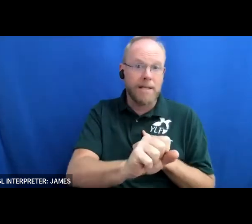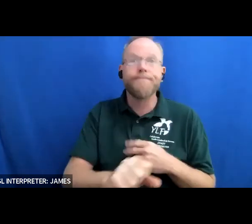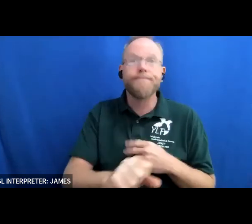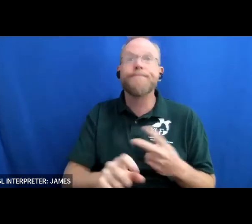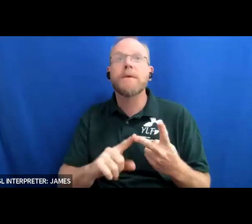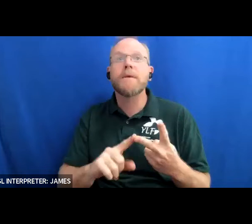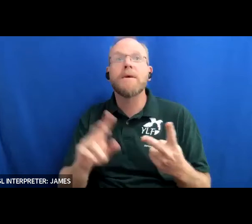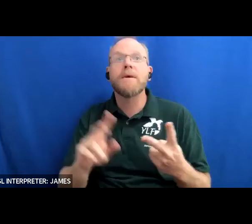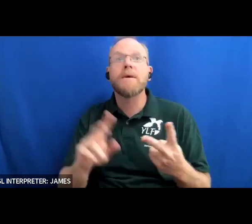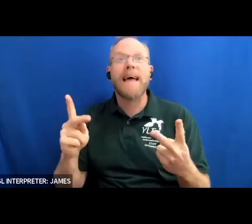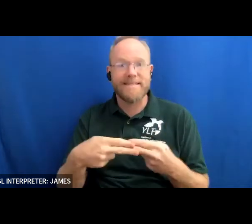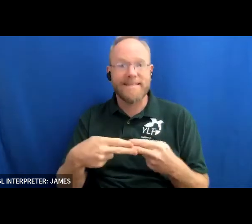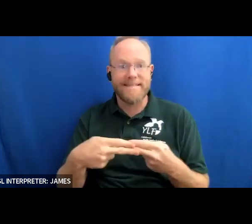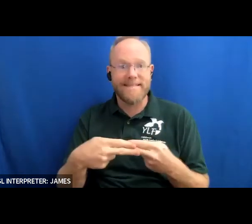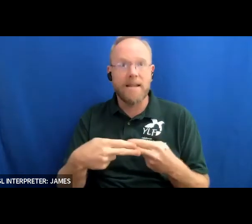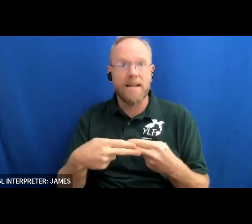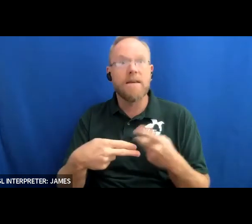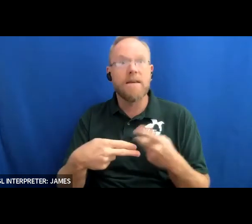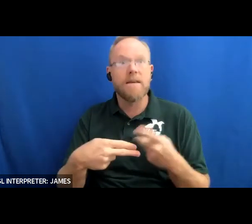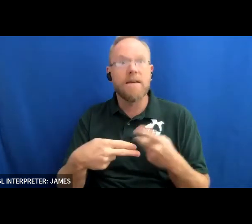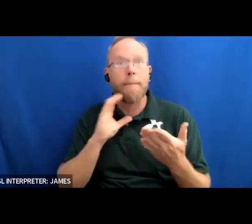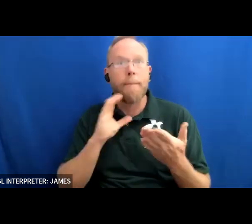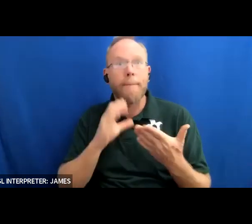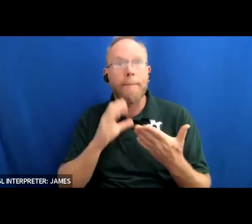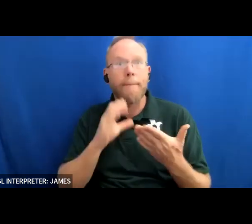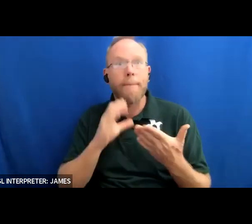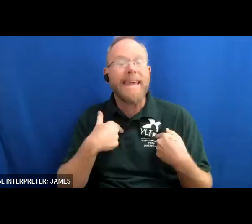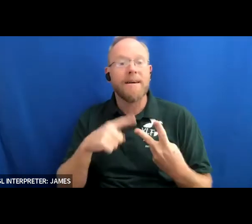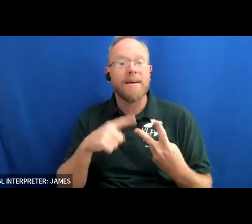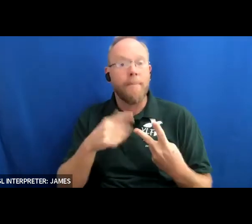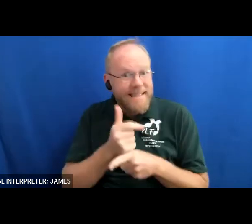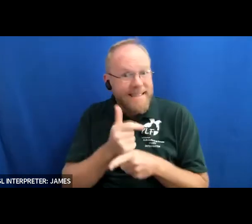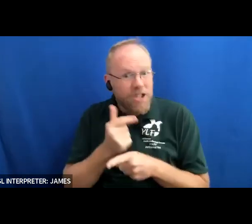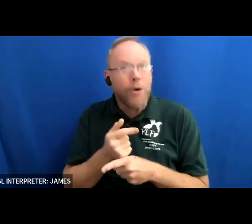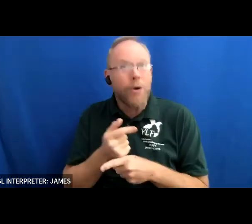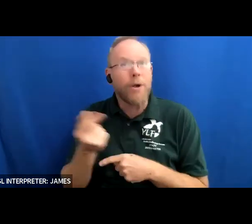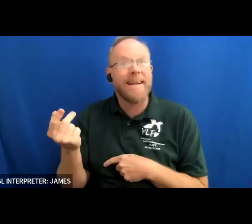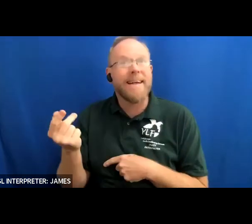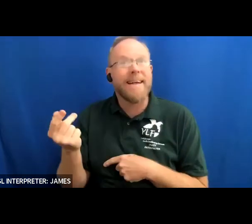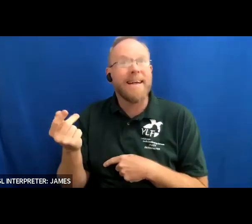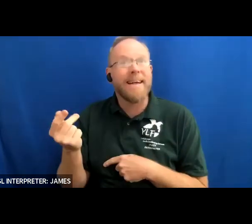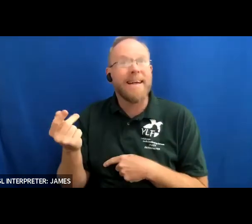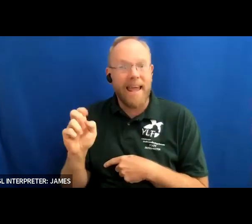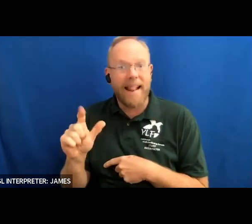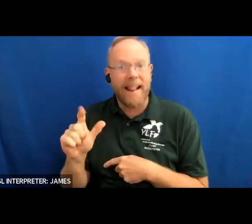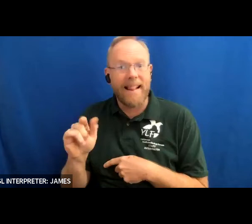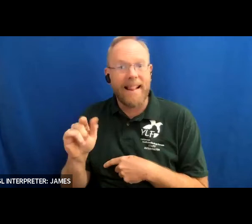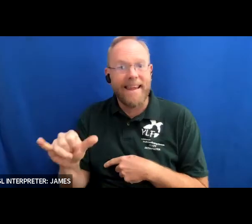picture of me my little sister kaylee and we attended we are attending a protest in atlanta